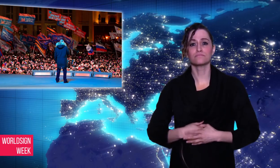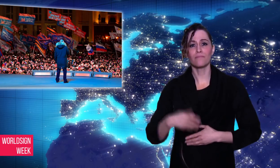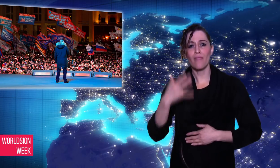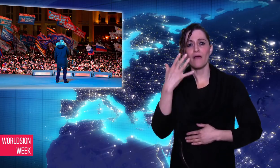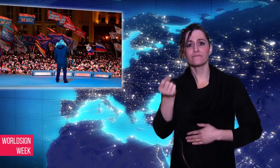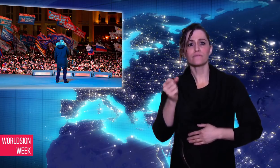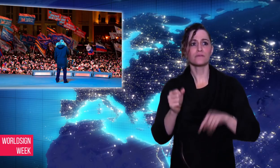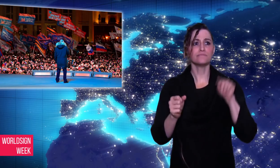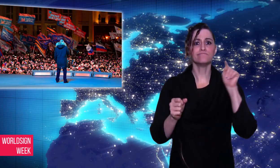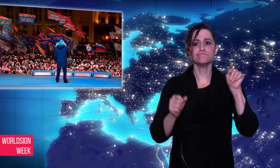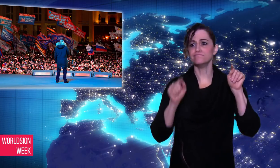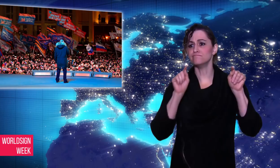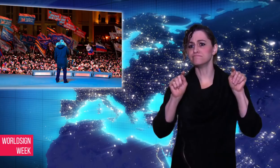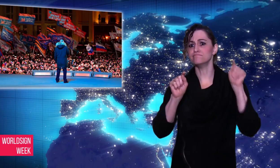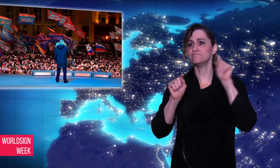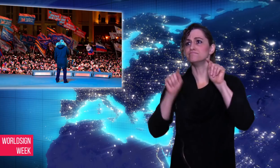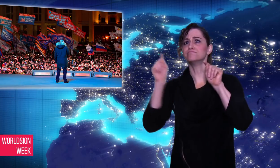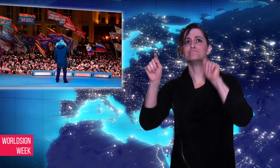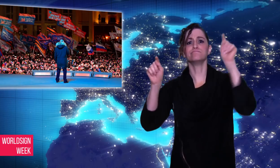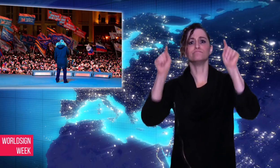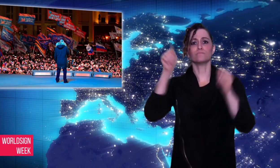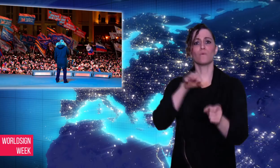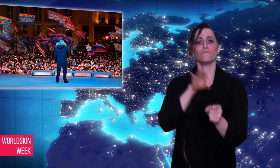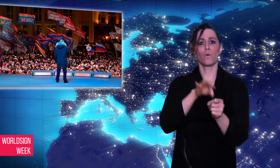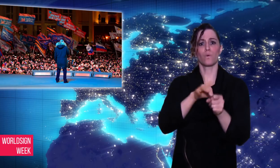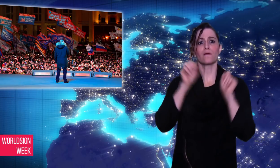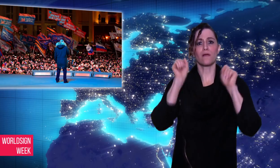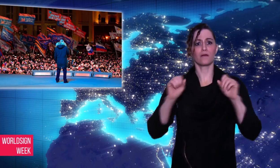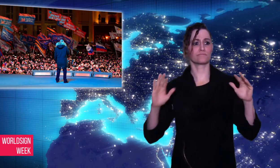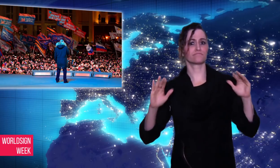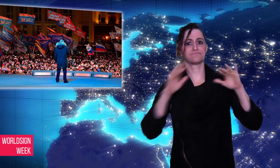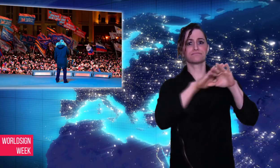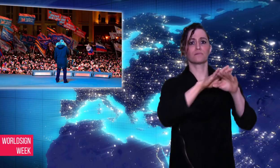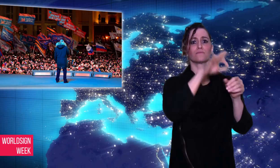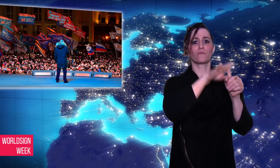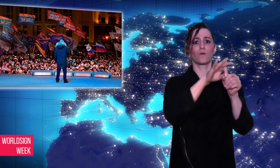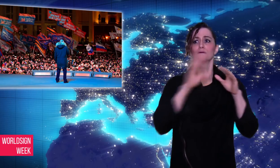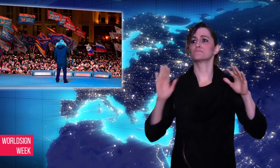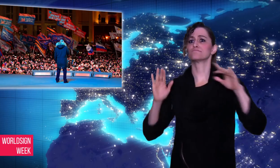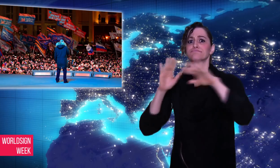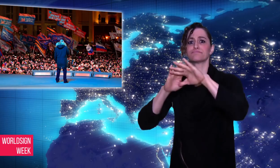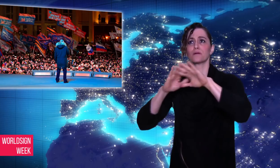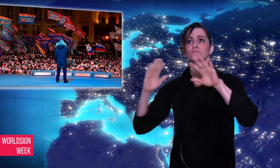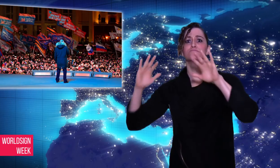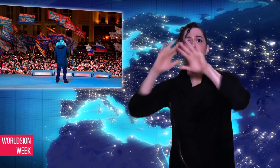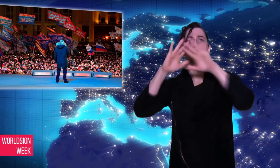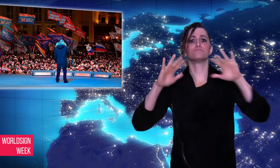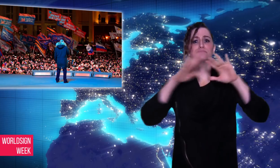couldn’t record activity at polling